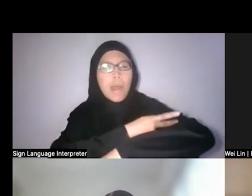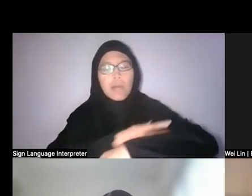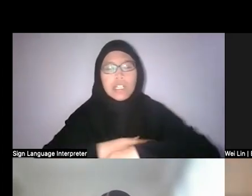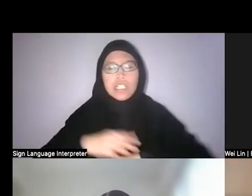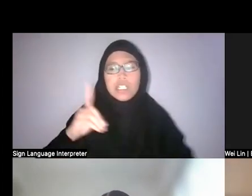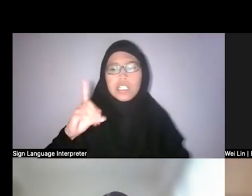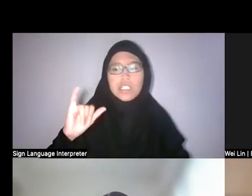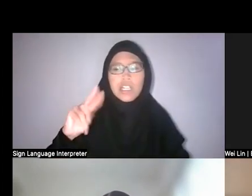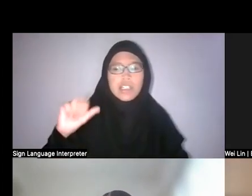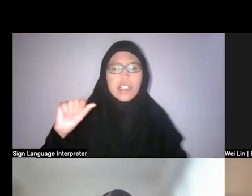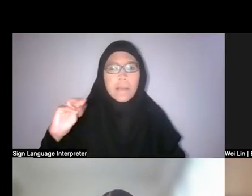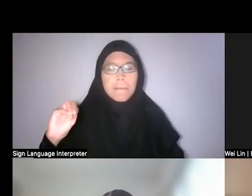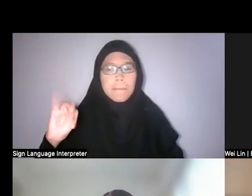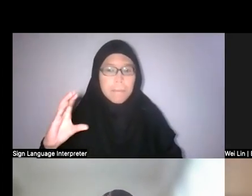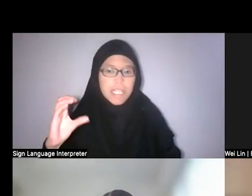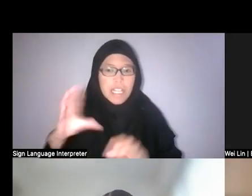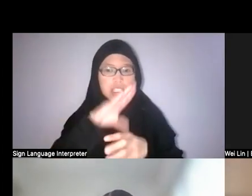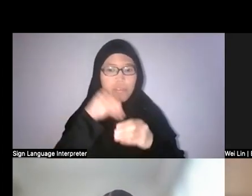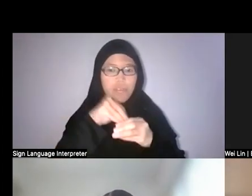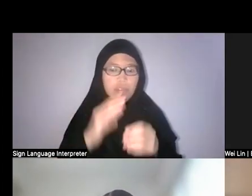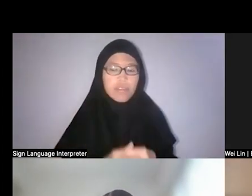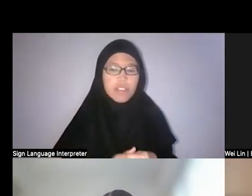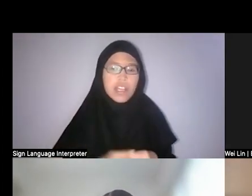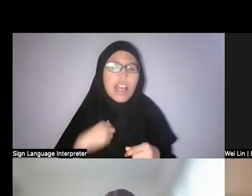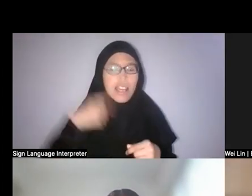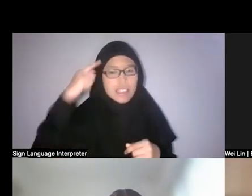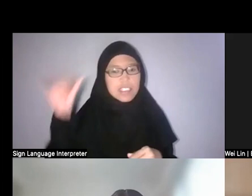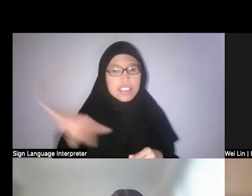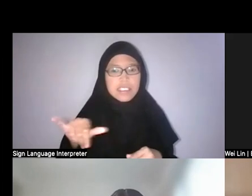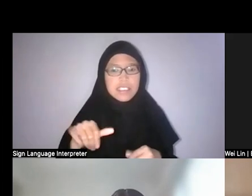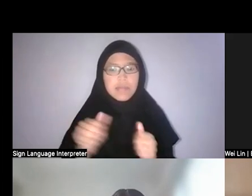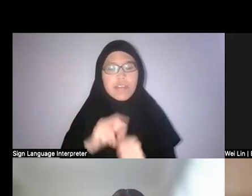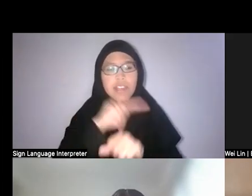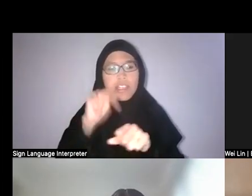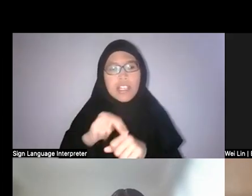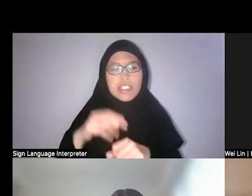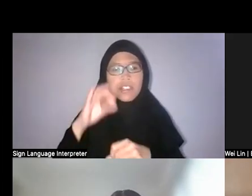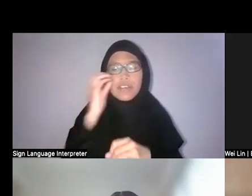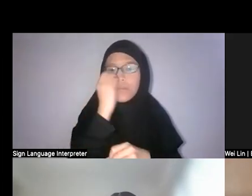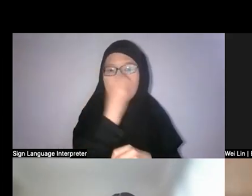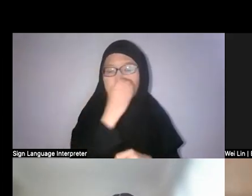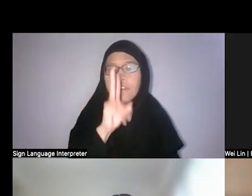And I think it’s the same with our national flower Vanda Miss Joaquim too, in fact.